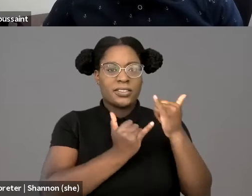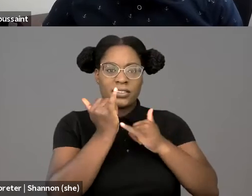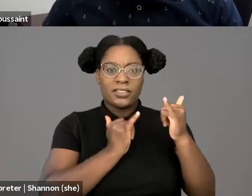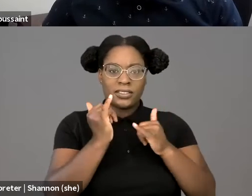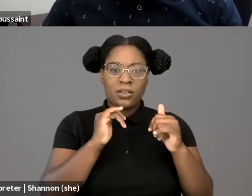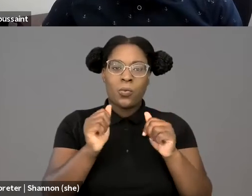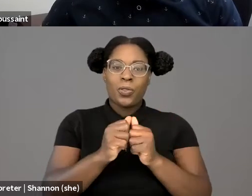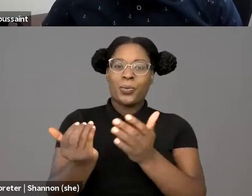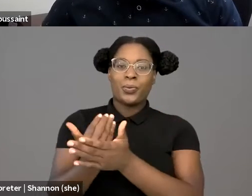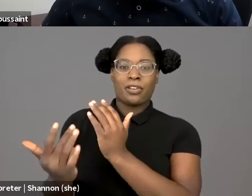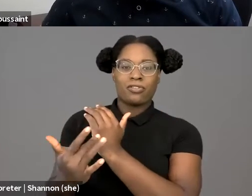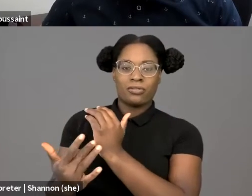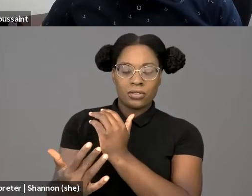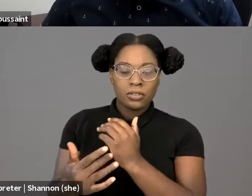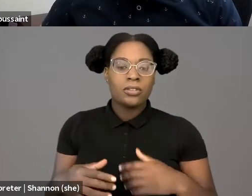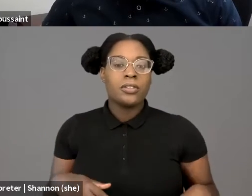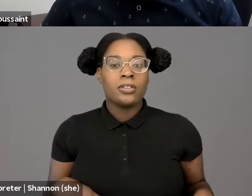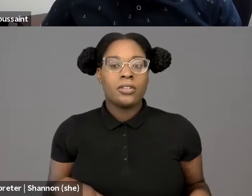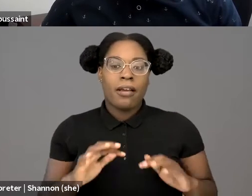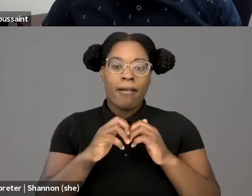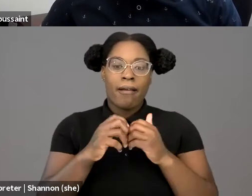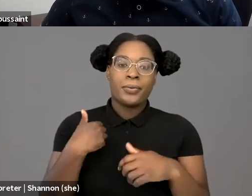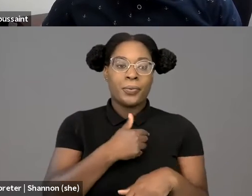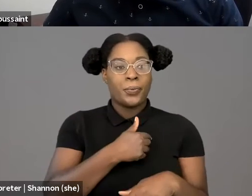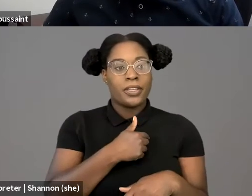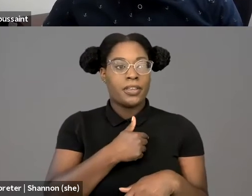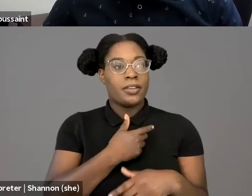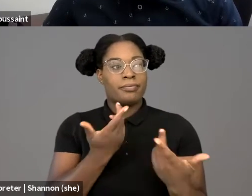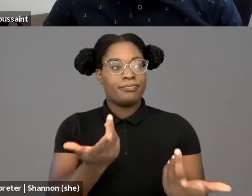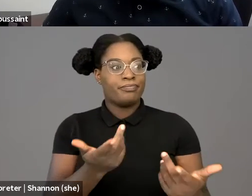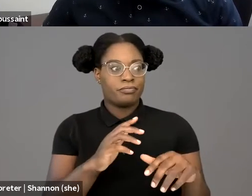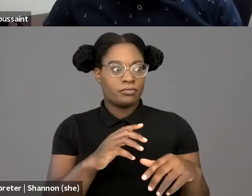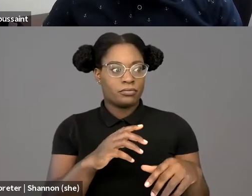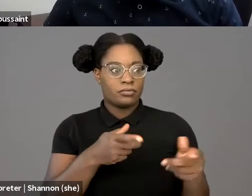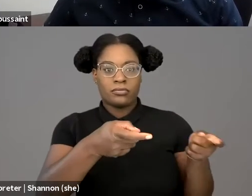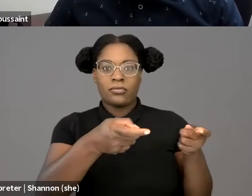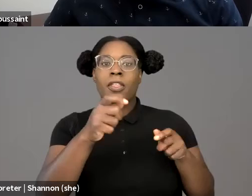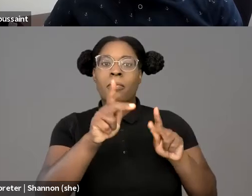from people who want to maintain the status quo? How do we prepare for the long game?